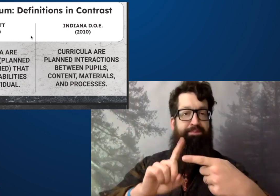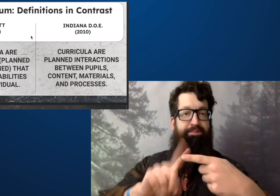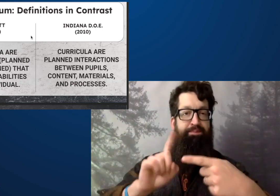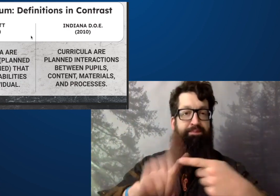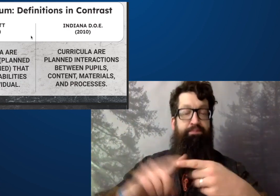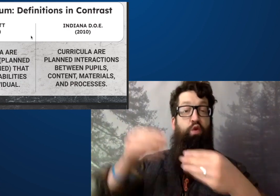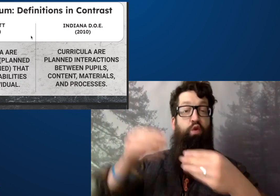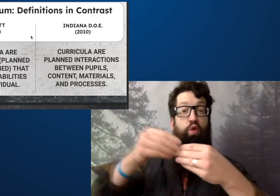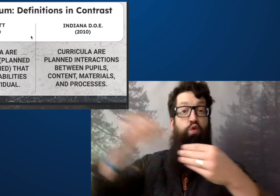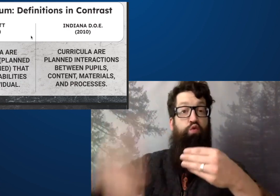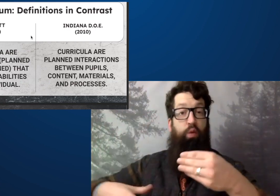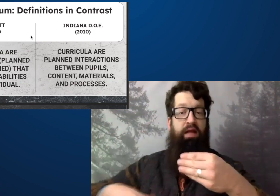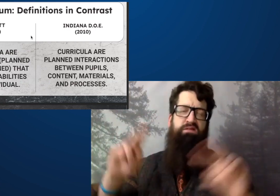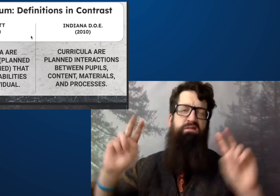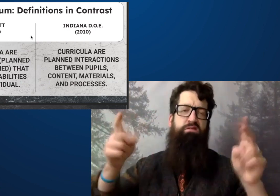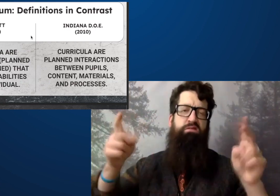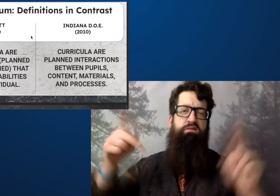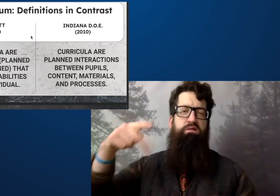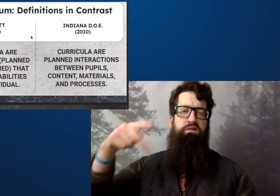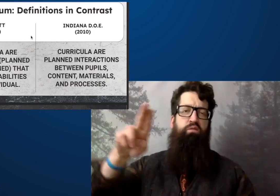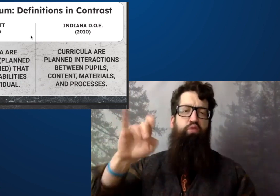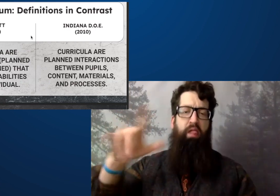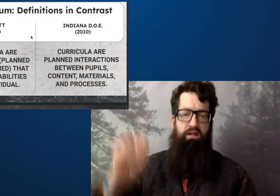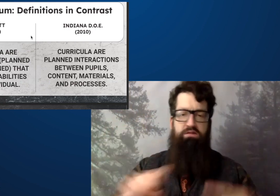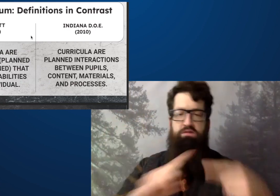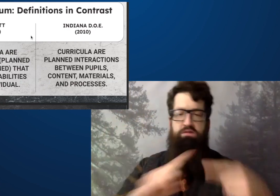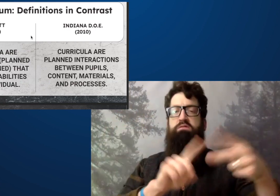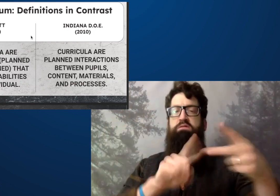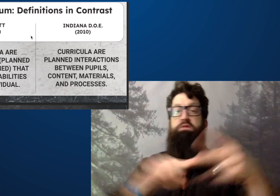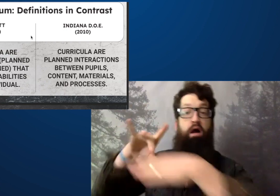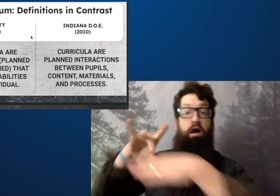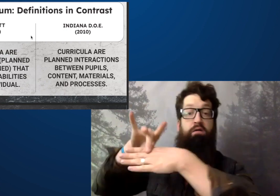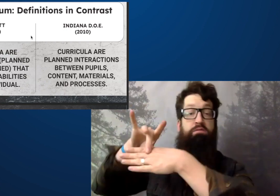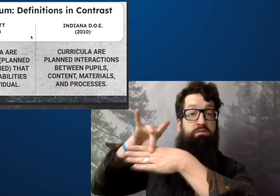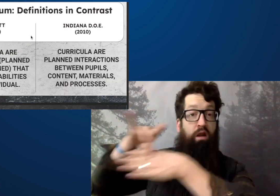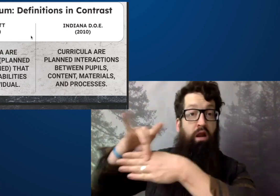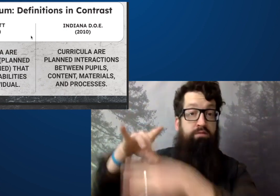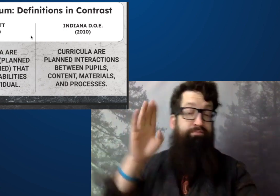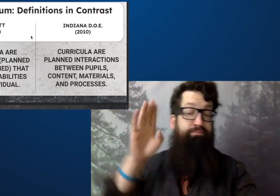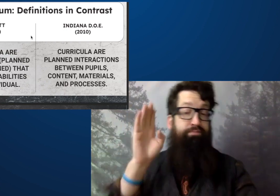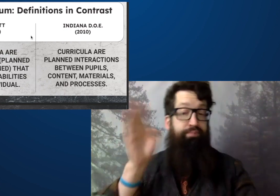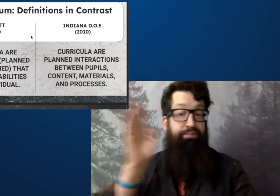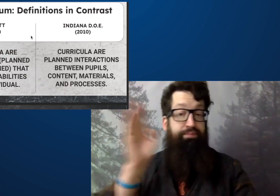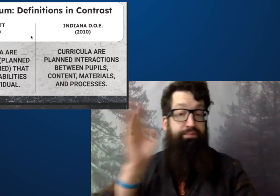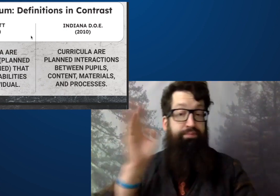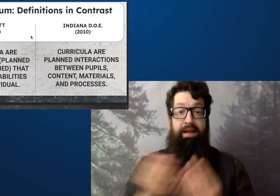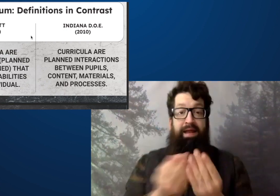interactions between pupils, students,